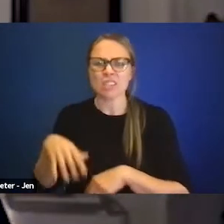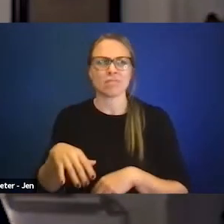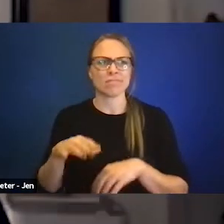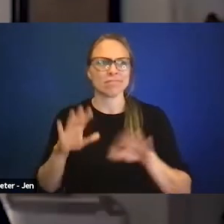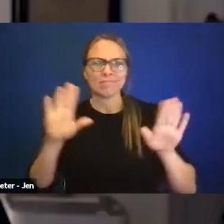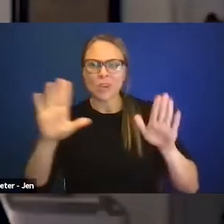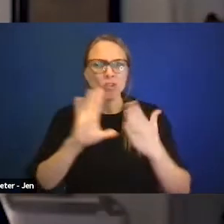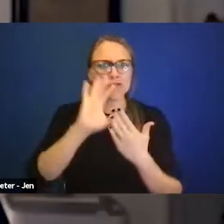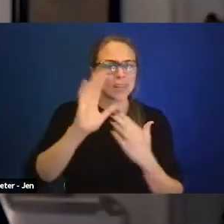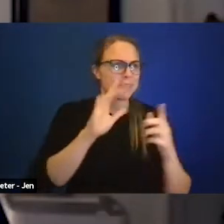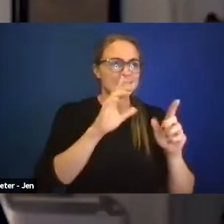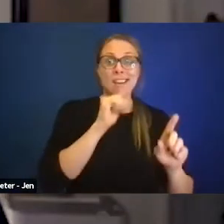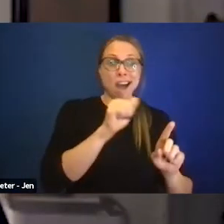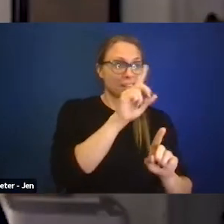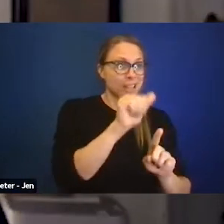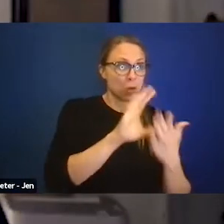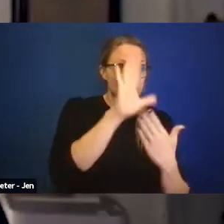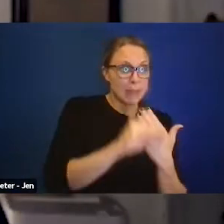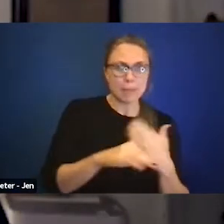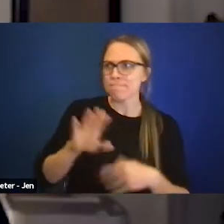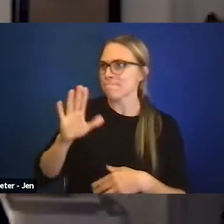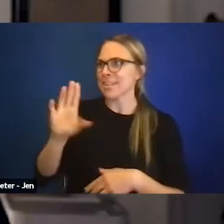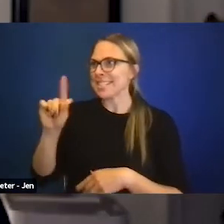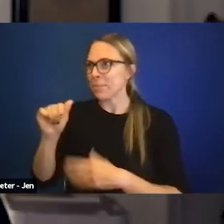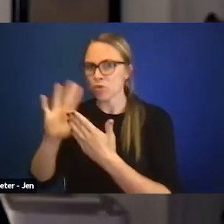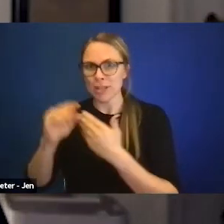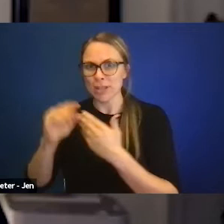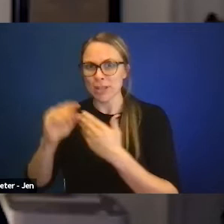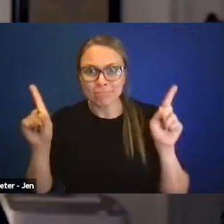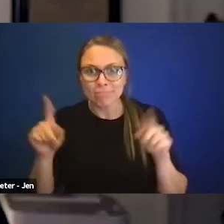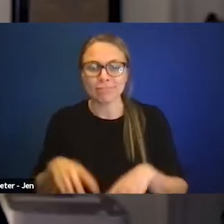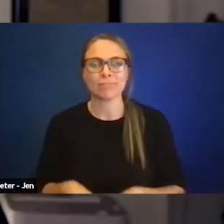and basically what we were learning,